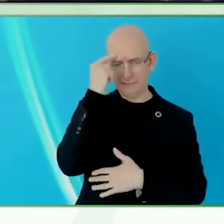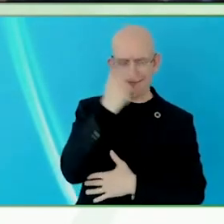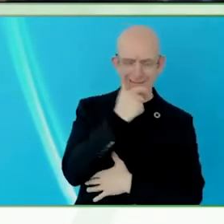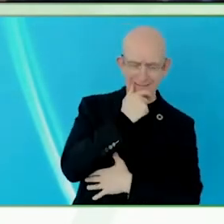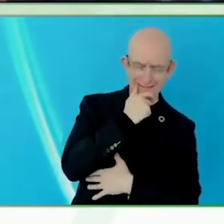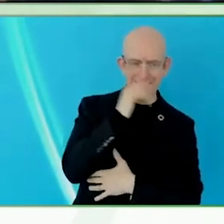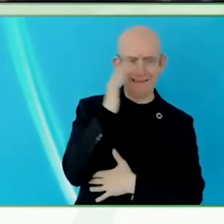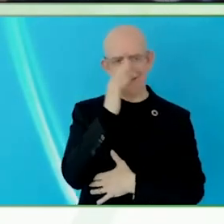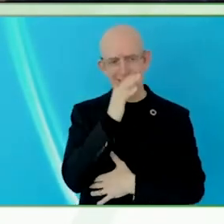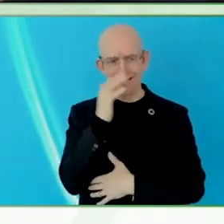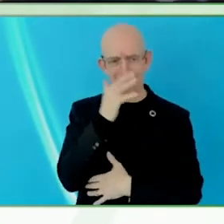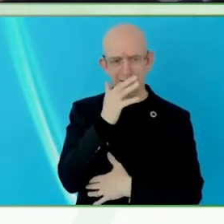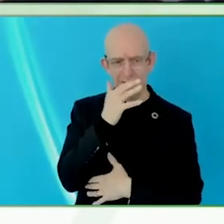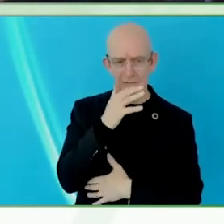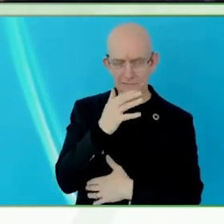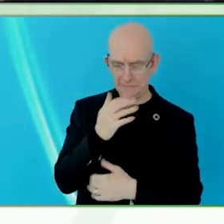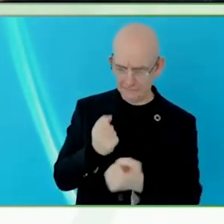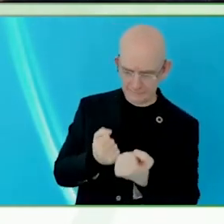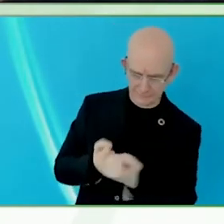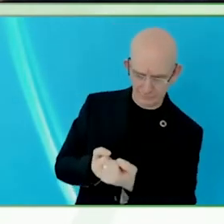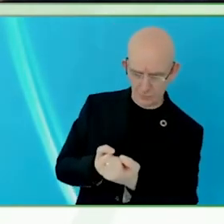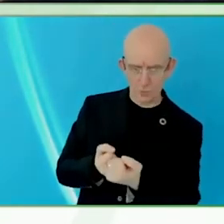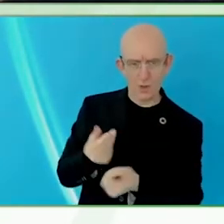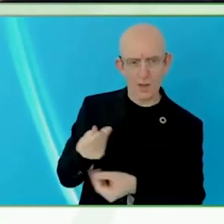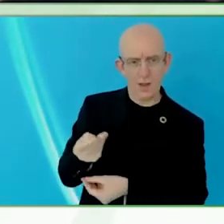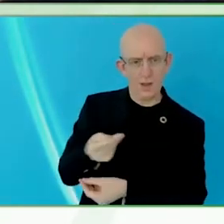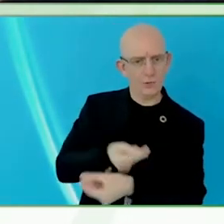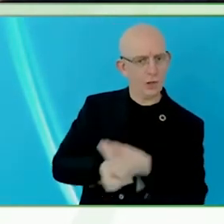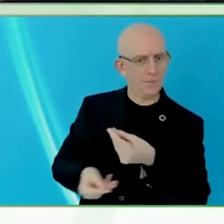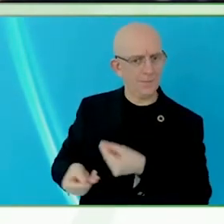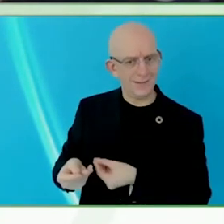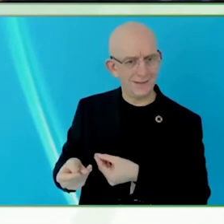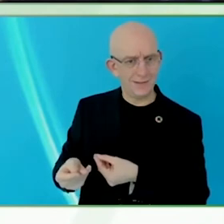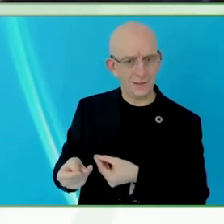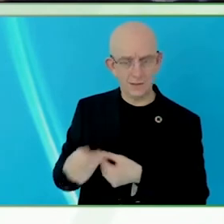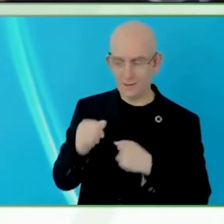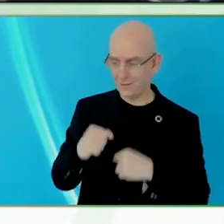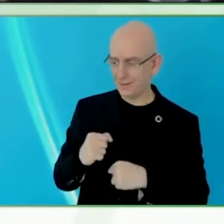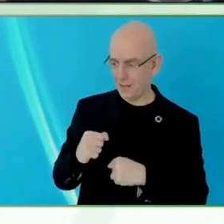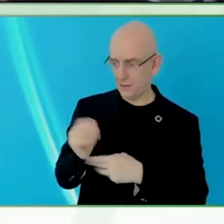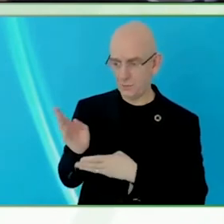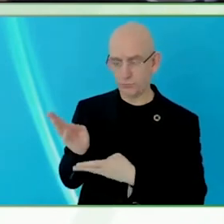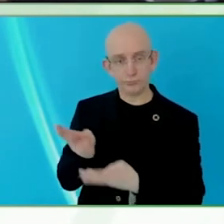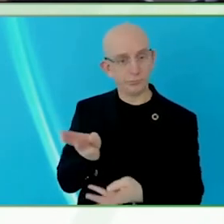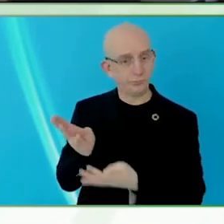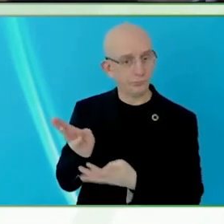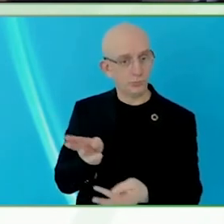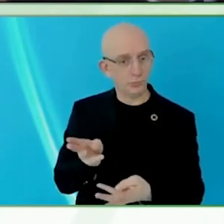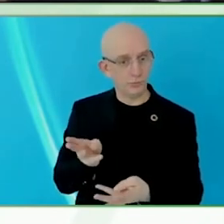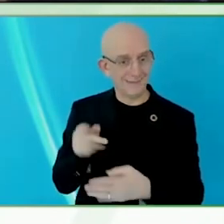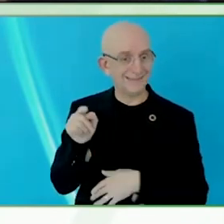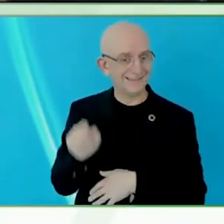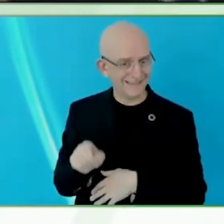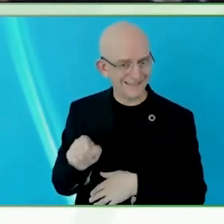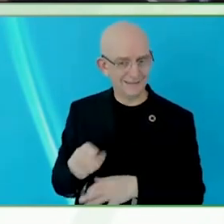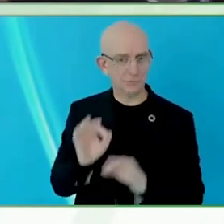with disabilities and all people to produce our own maximum